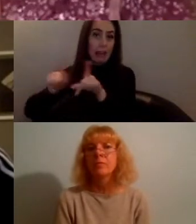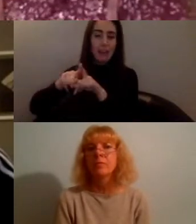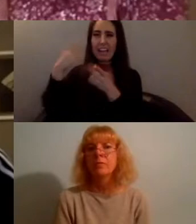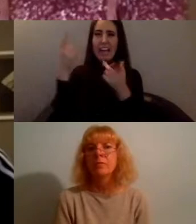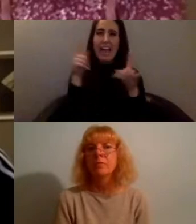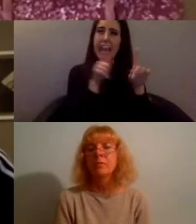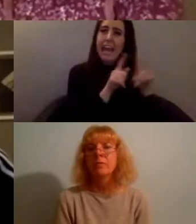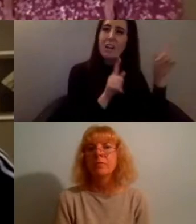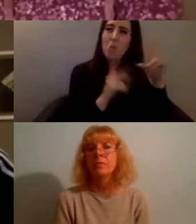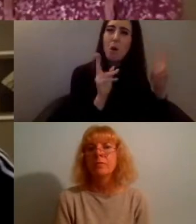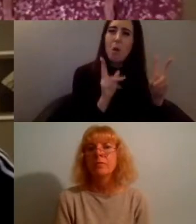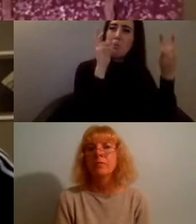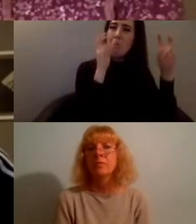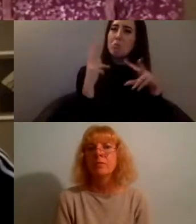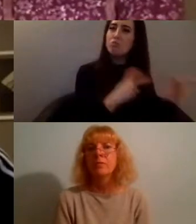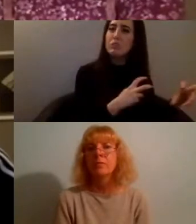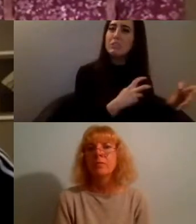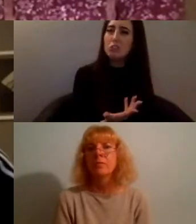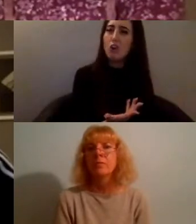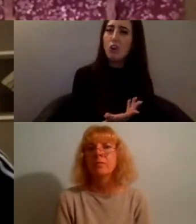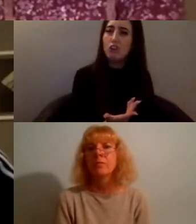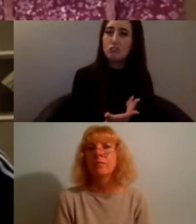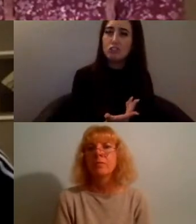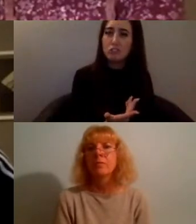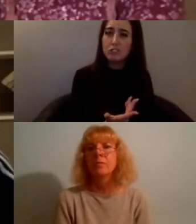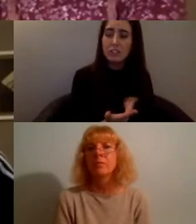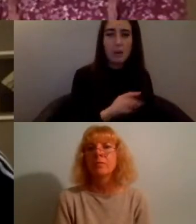because yeah and i'm not going to talk anymore because we haven't got much time but yeah